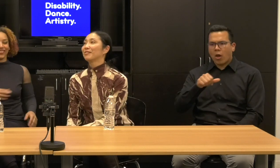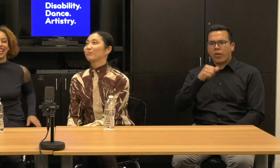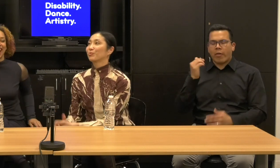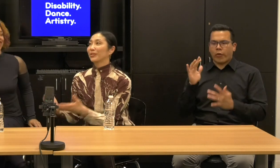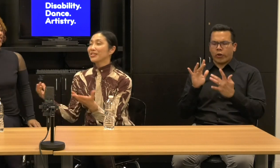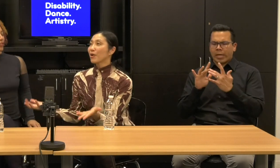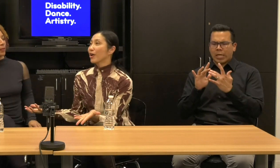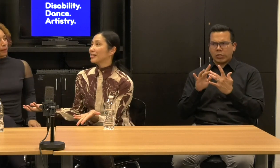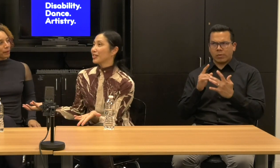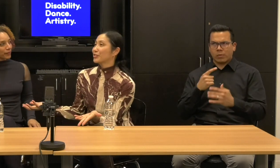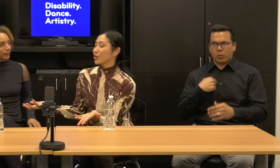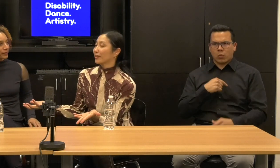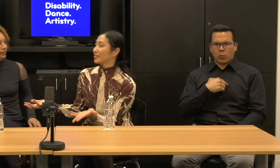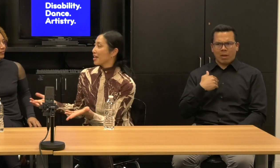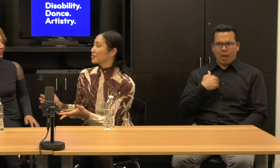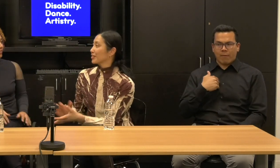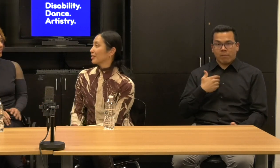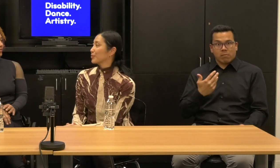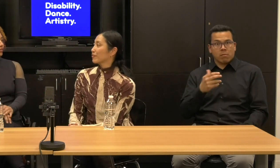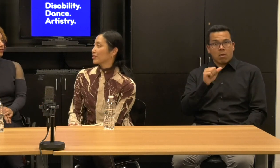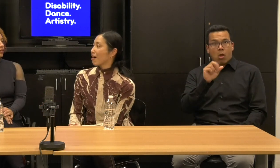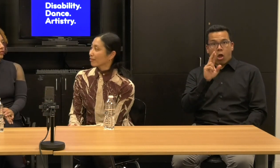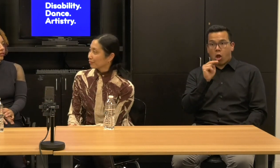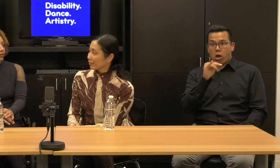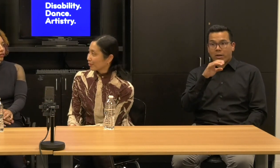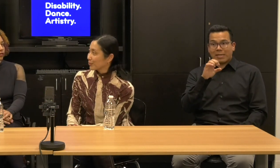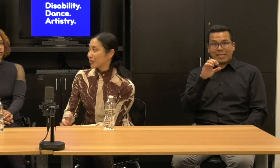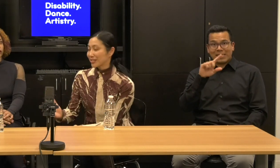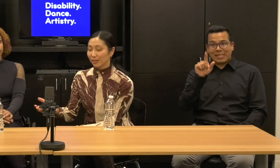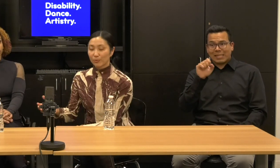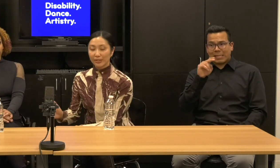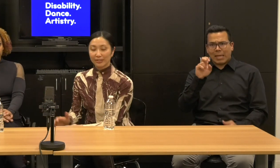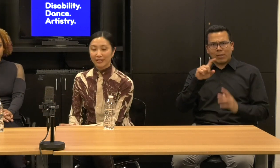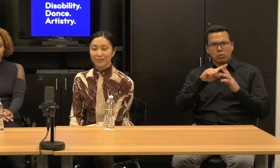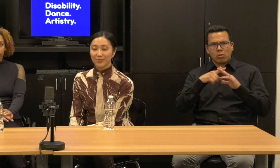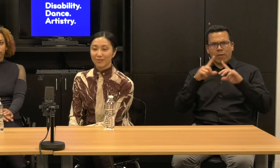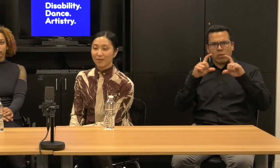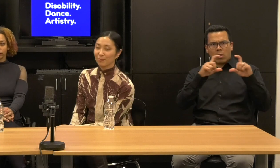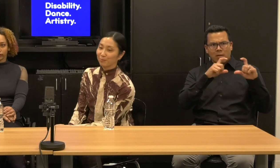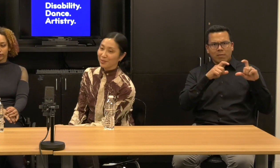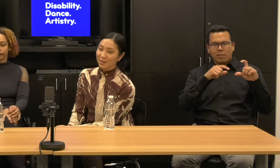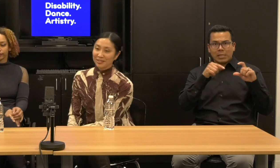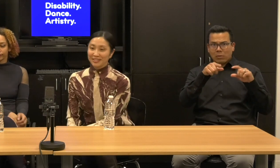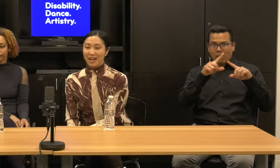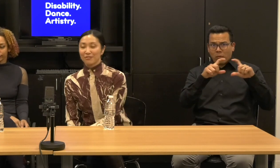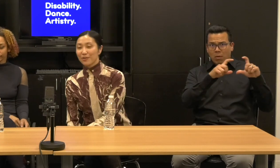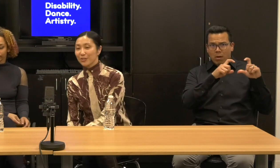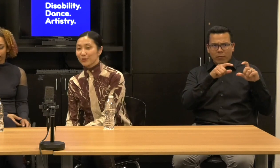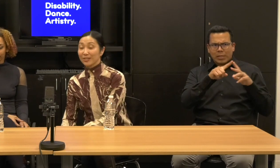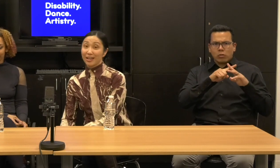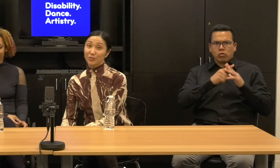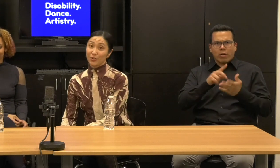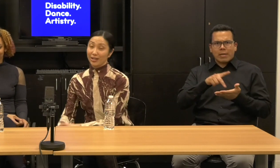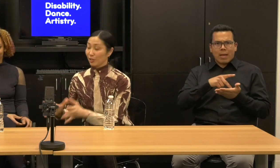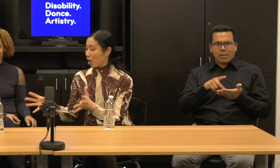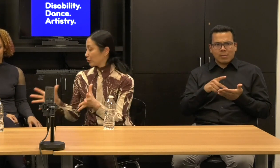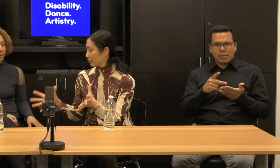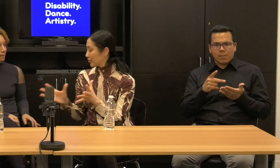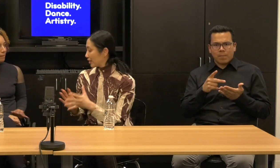Well that's how Arnie Zane started dancing. He was, the photographer would just celebrated his anniversary yesterday and launch of his